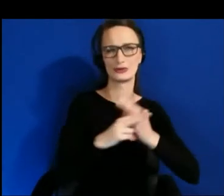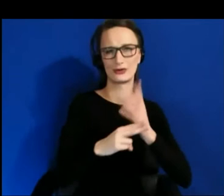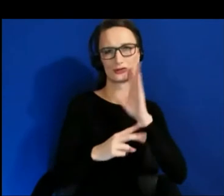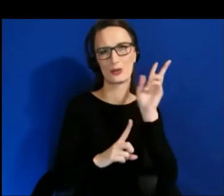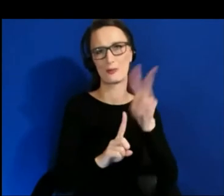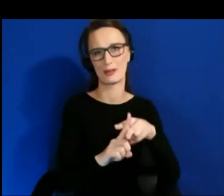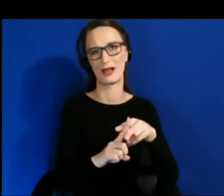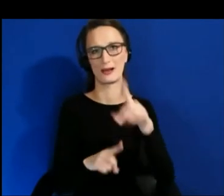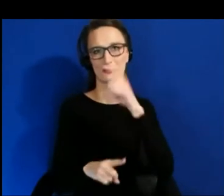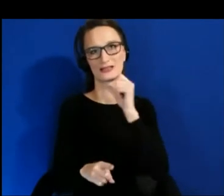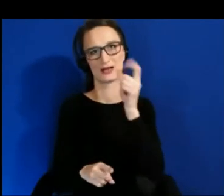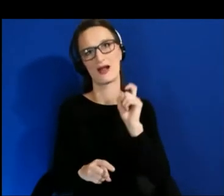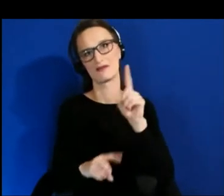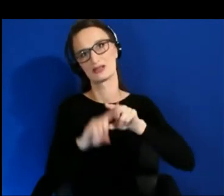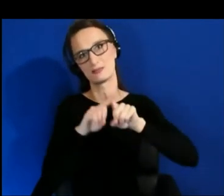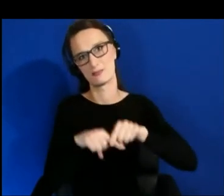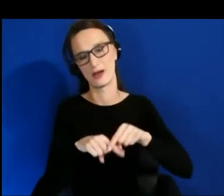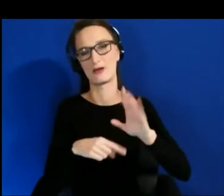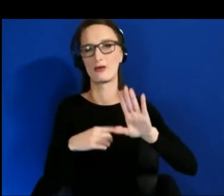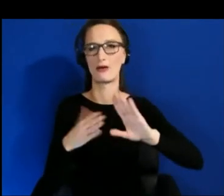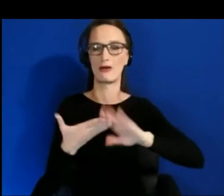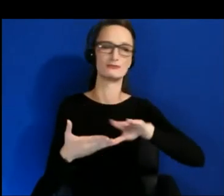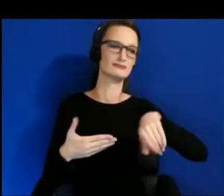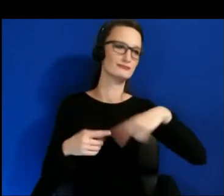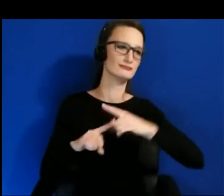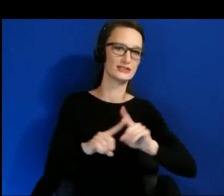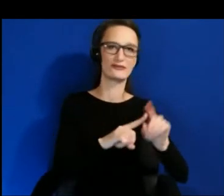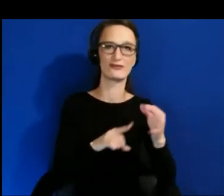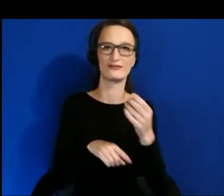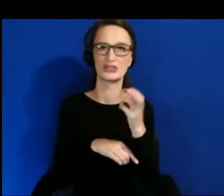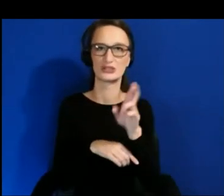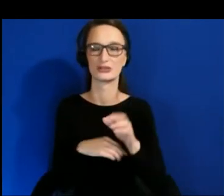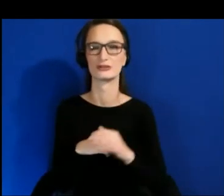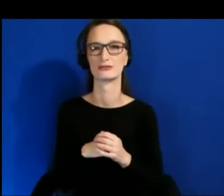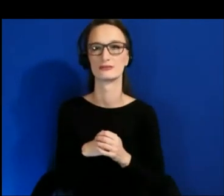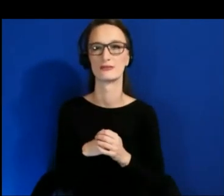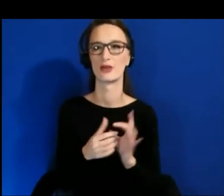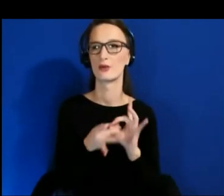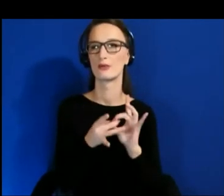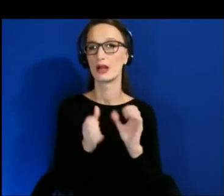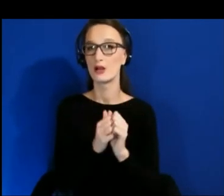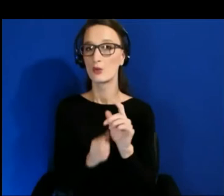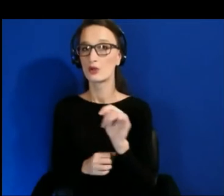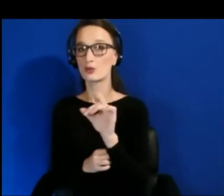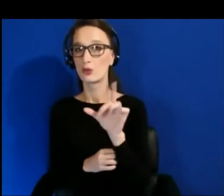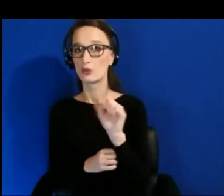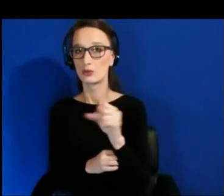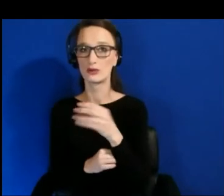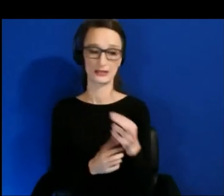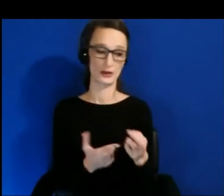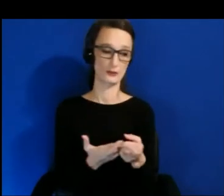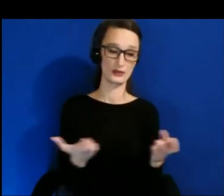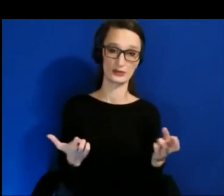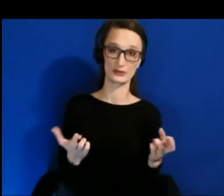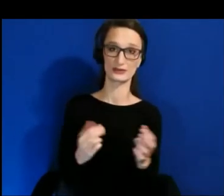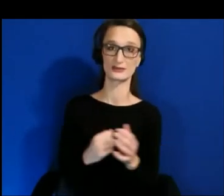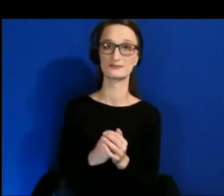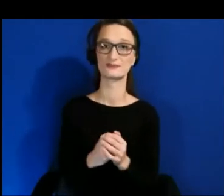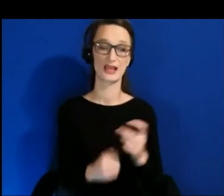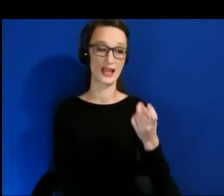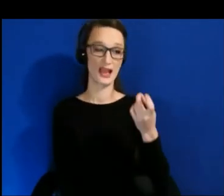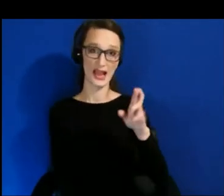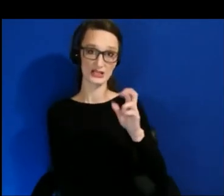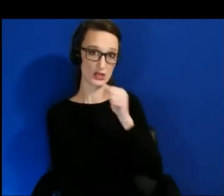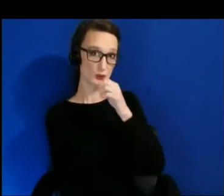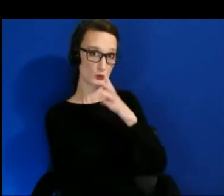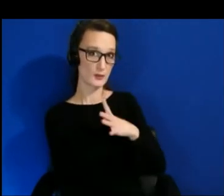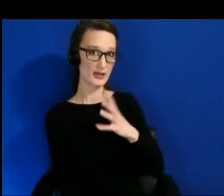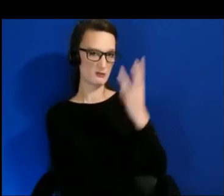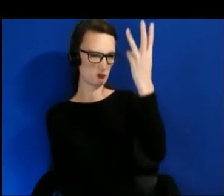In terms of tools and resources, first of all, XR Woman, we meet every Wednesday.